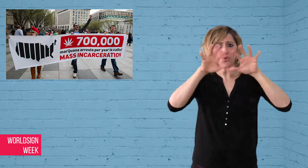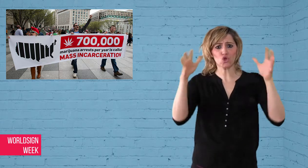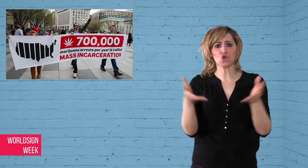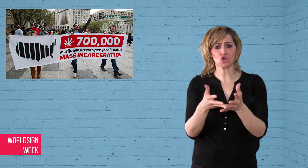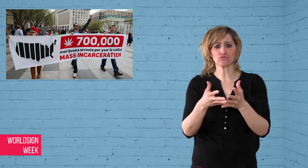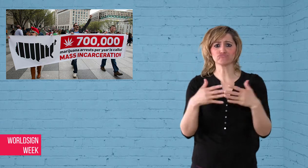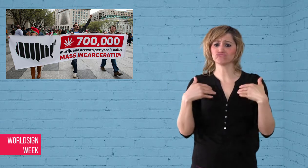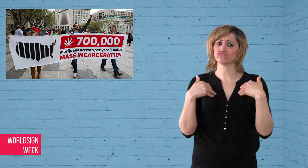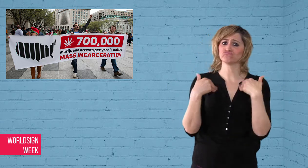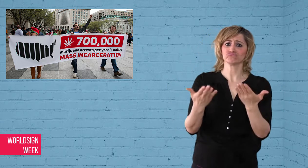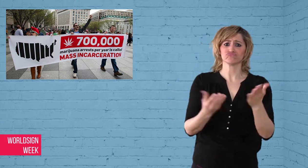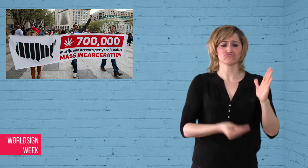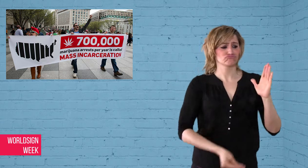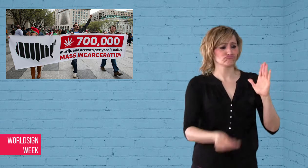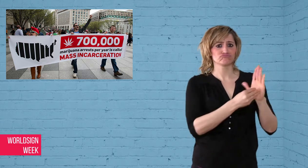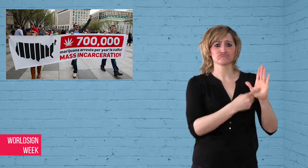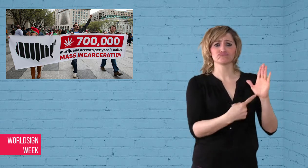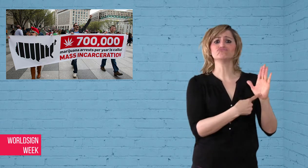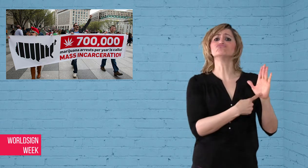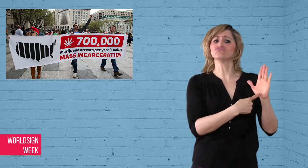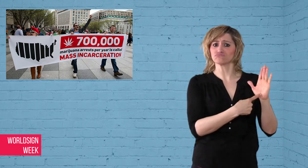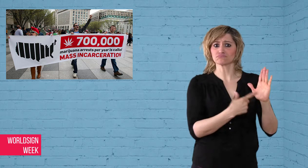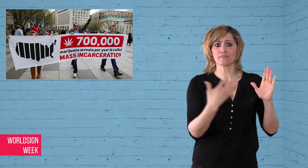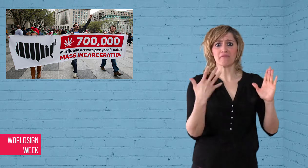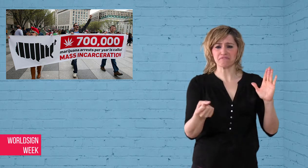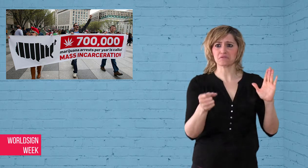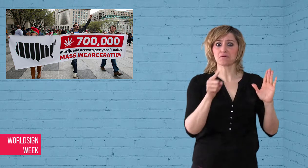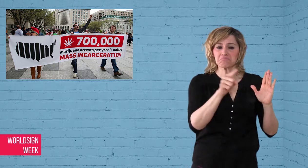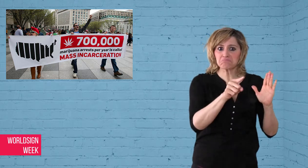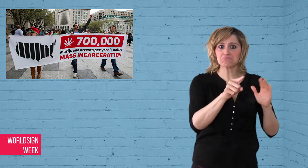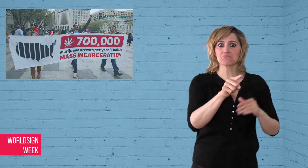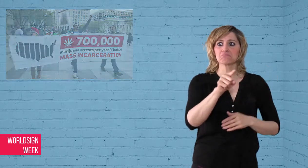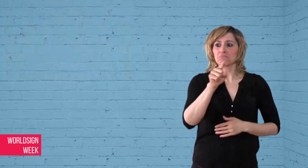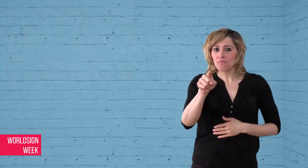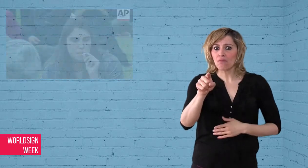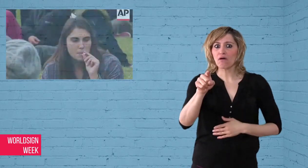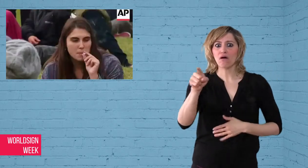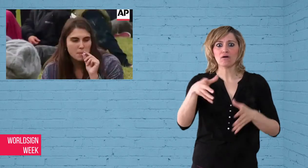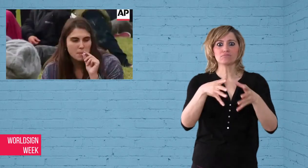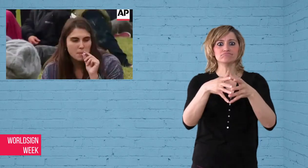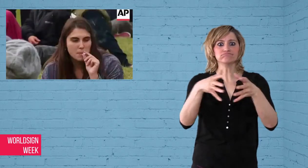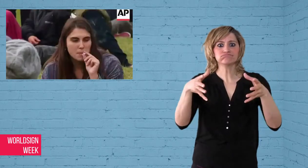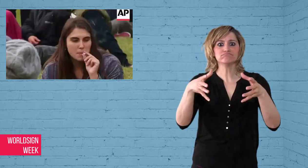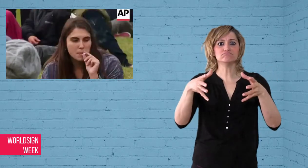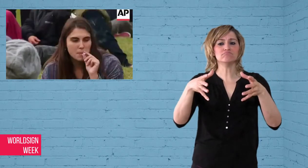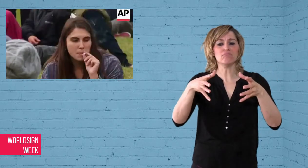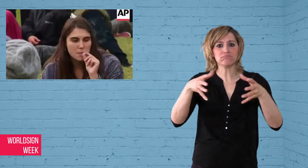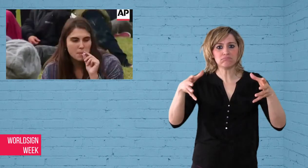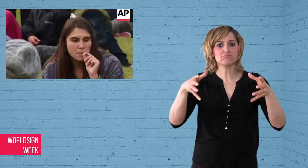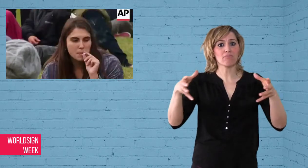of countries legalizing it is growing -